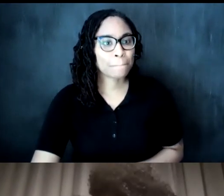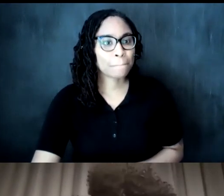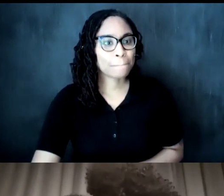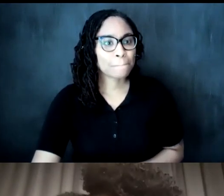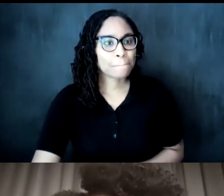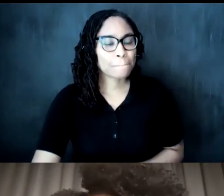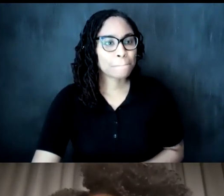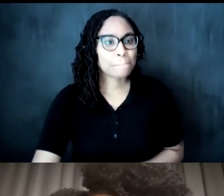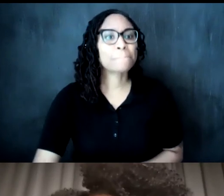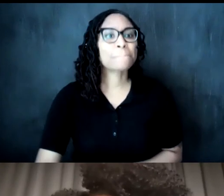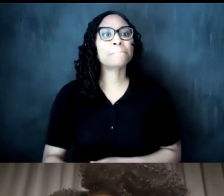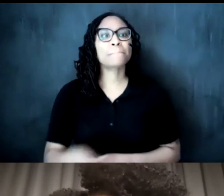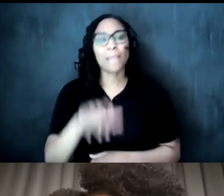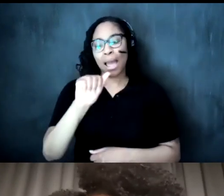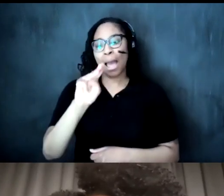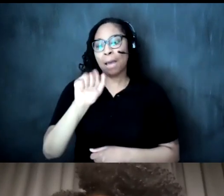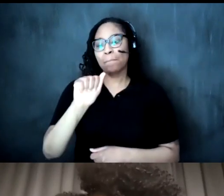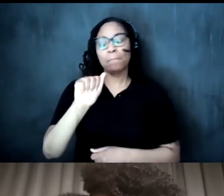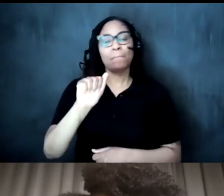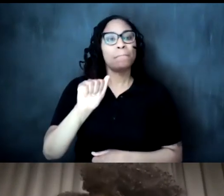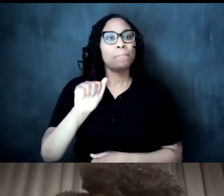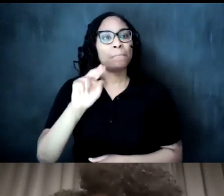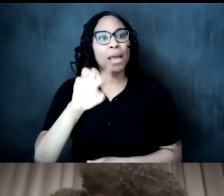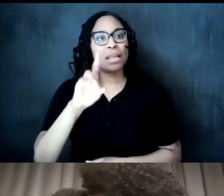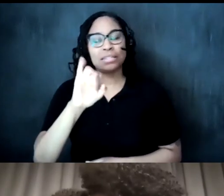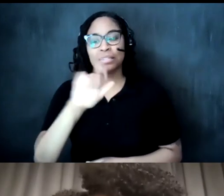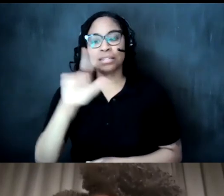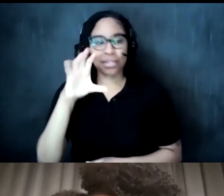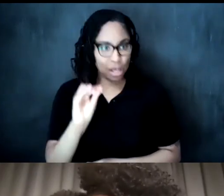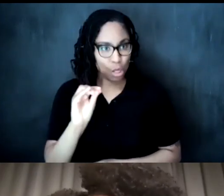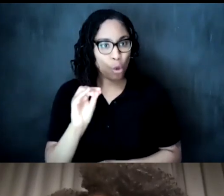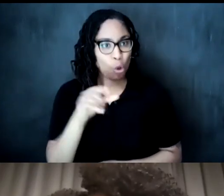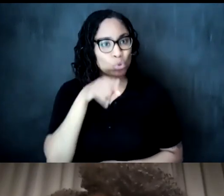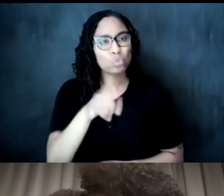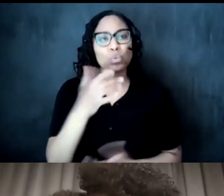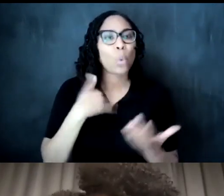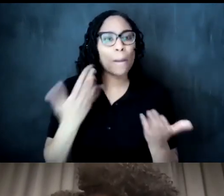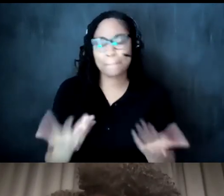have any insight into the current economics of the tea industry what role does tea cultivation